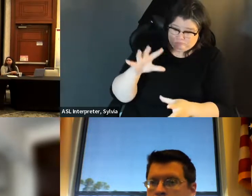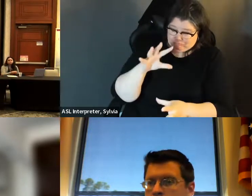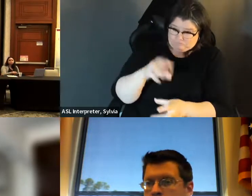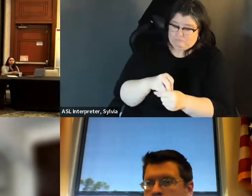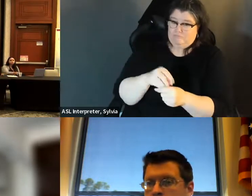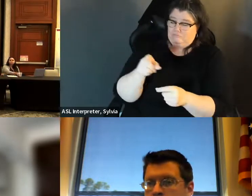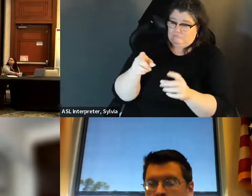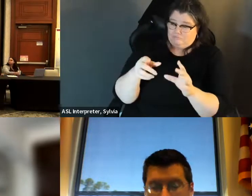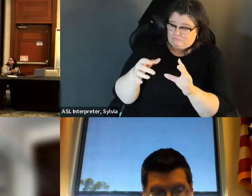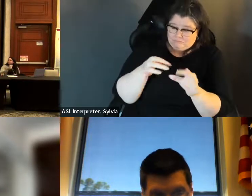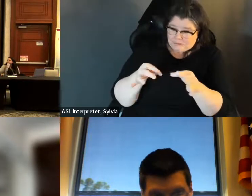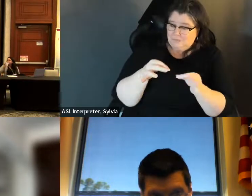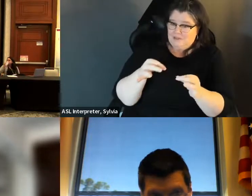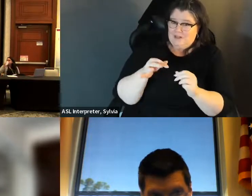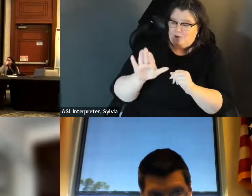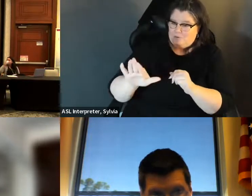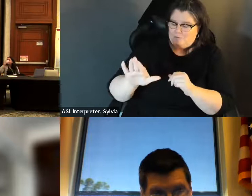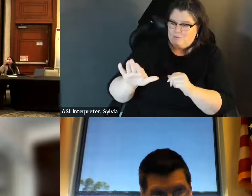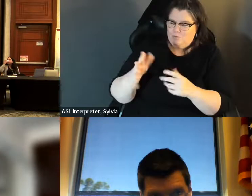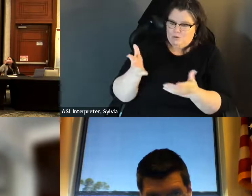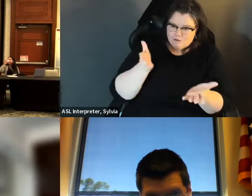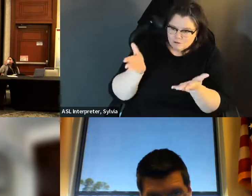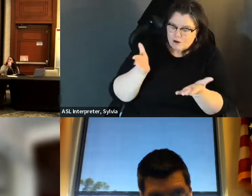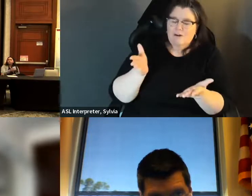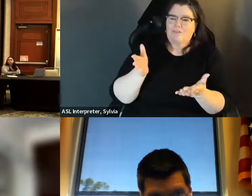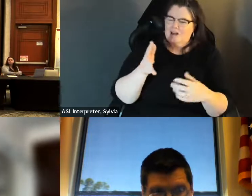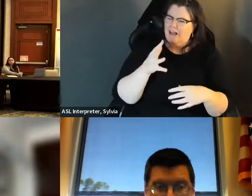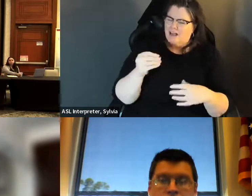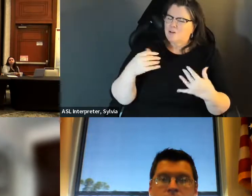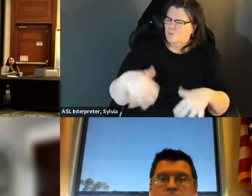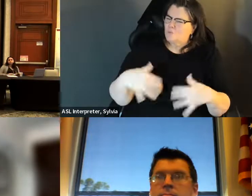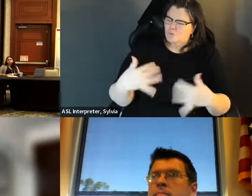» Maddie: Thank you for that comprehensive review your org, of the help you do to help folks, and thank you also for